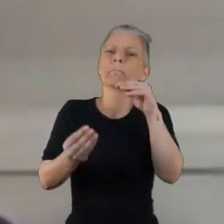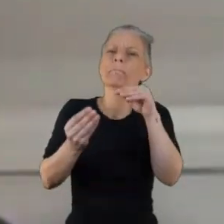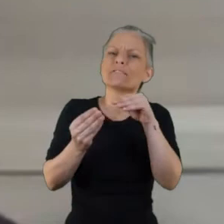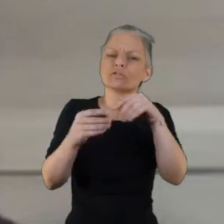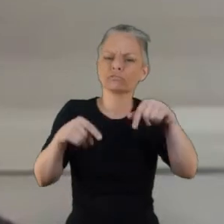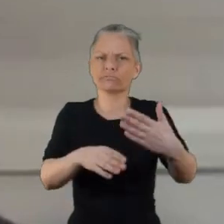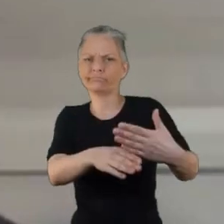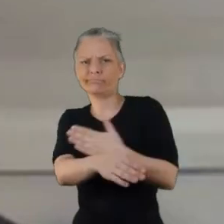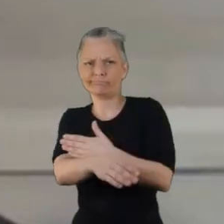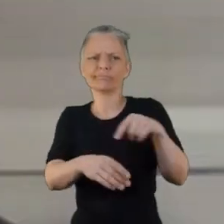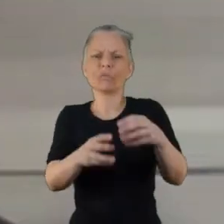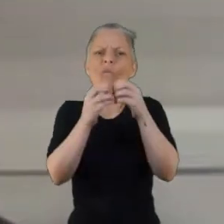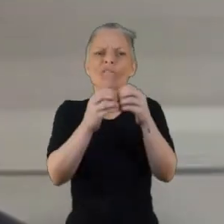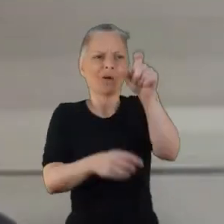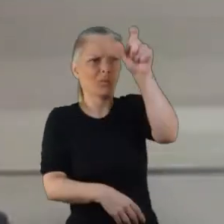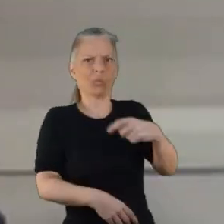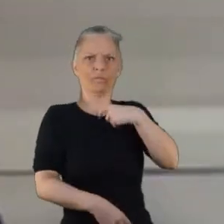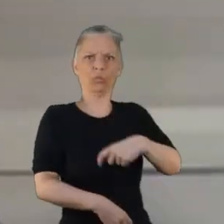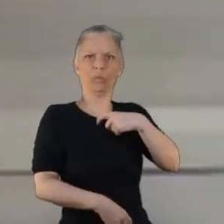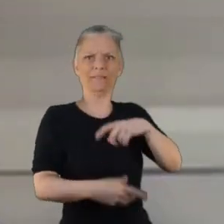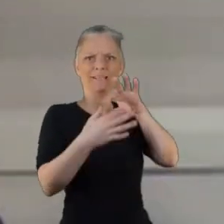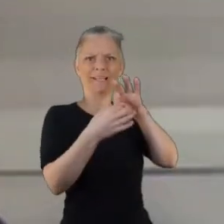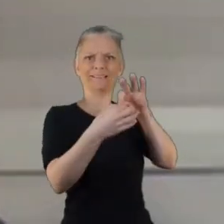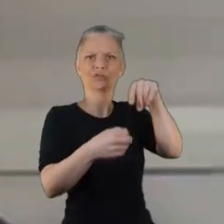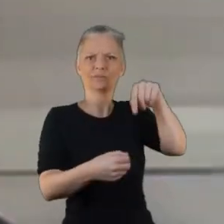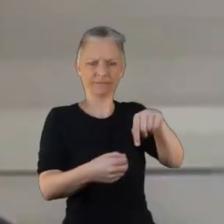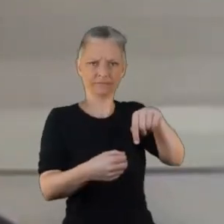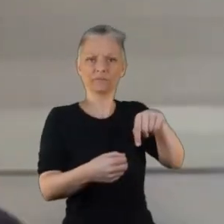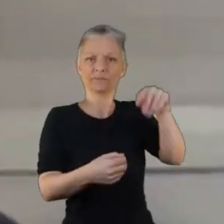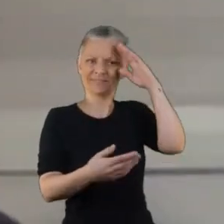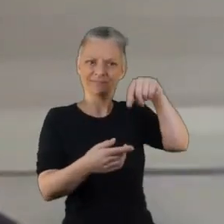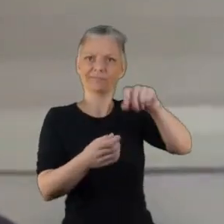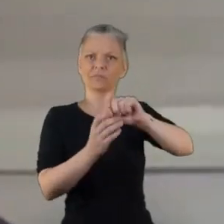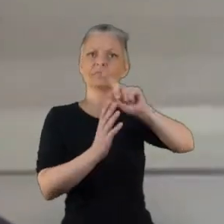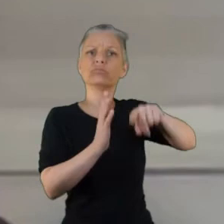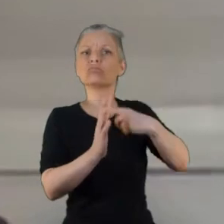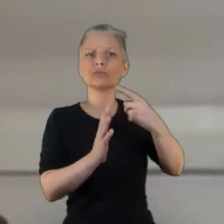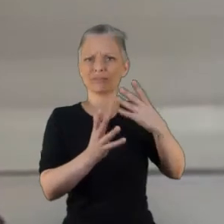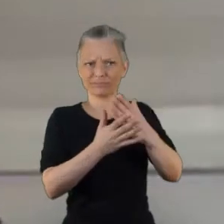I think there is a real value in using a non-NHS organisation actually to to help us